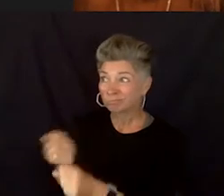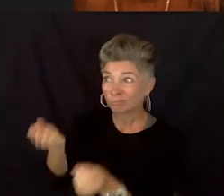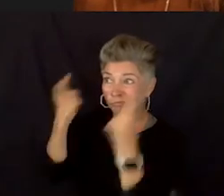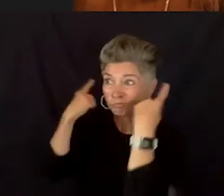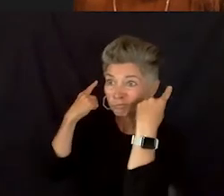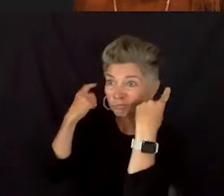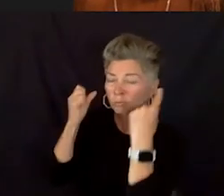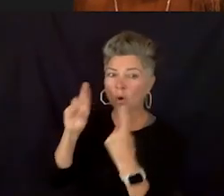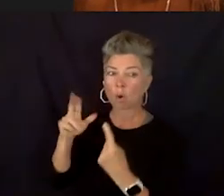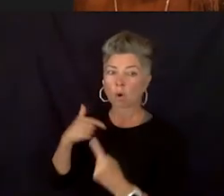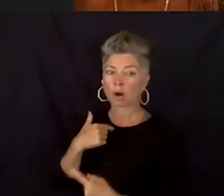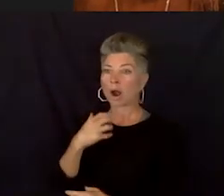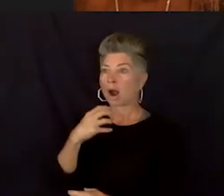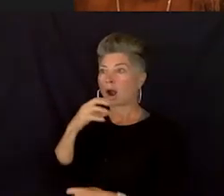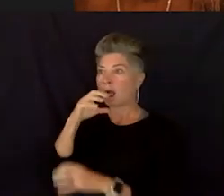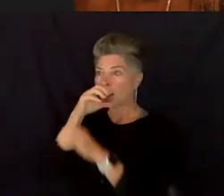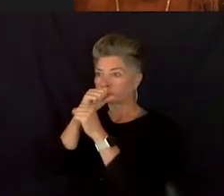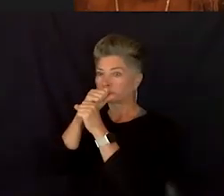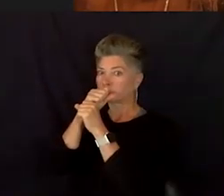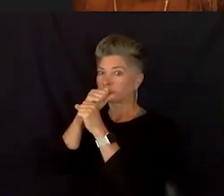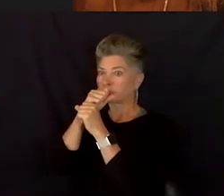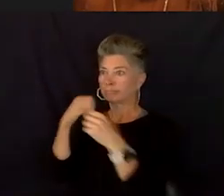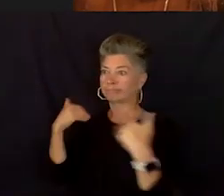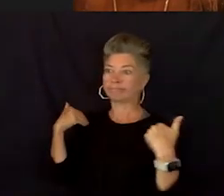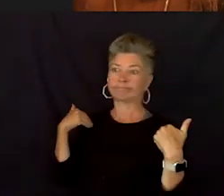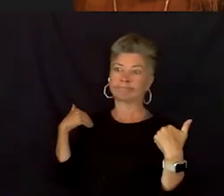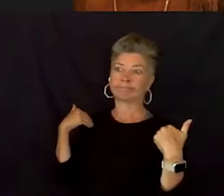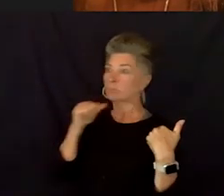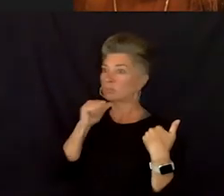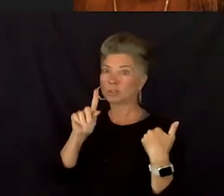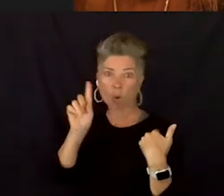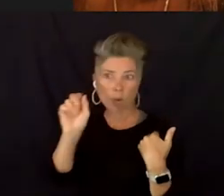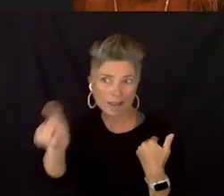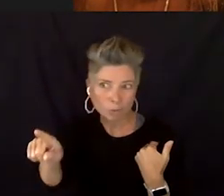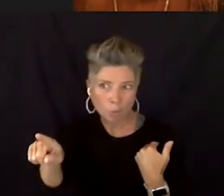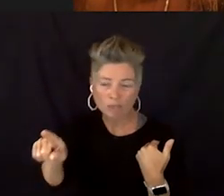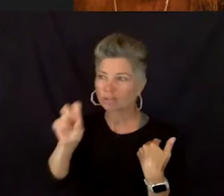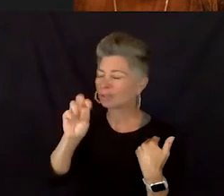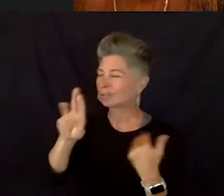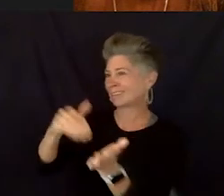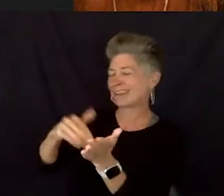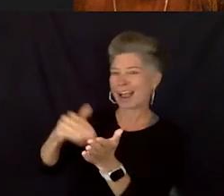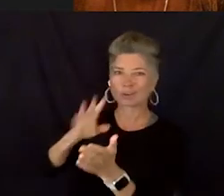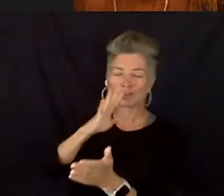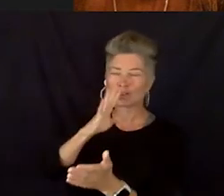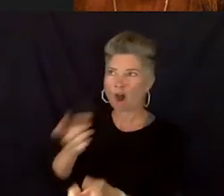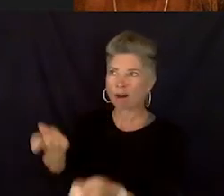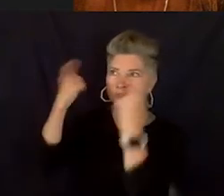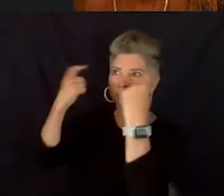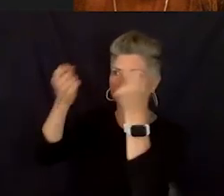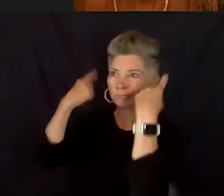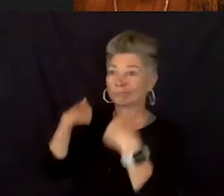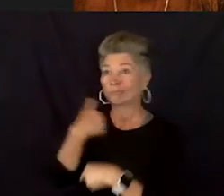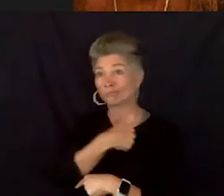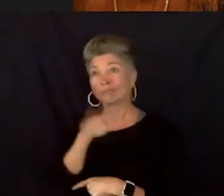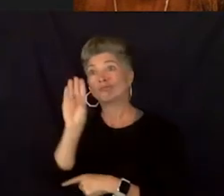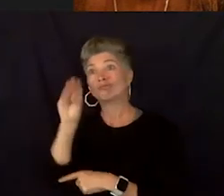or we feel like we don't know how to ask the questions. Or the doctor's talking over our heads and things like that. There's so many people who don't have insurance